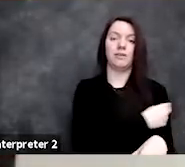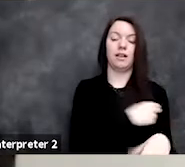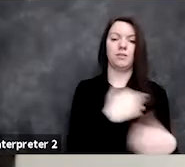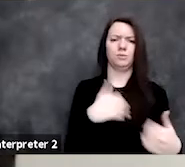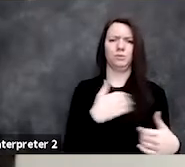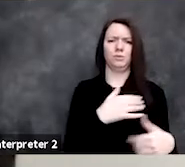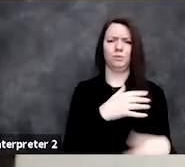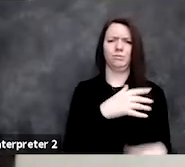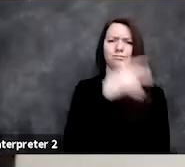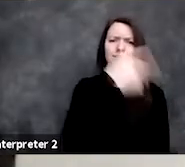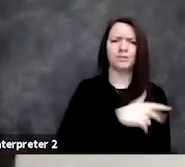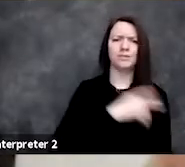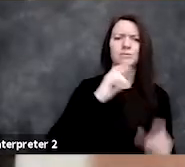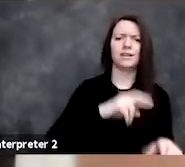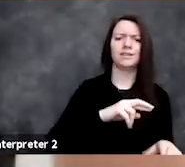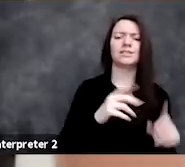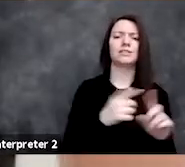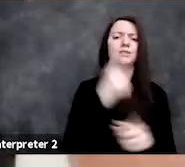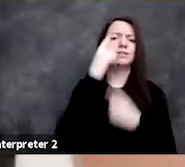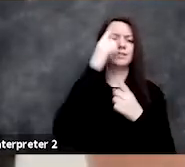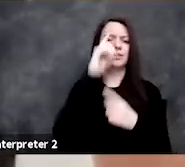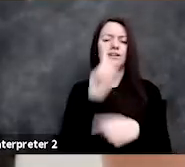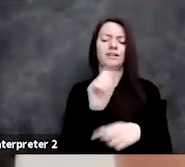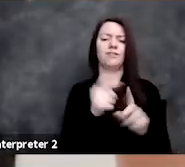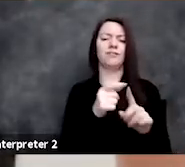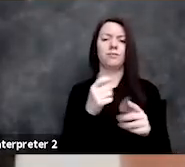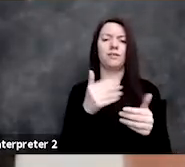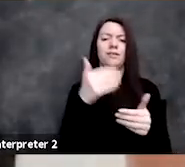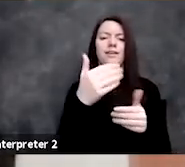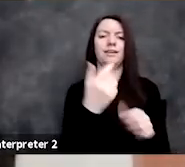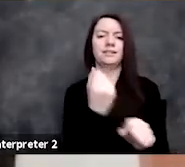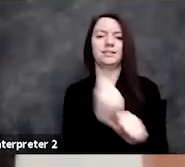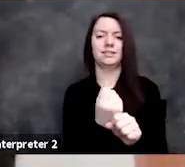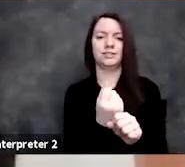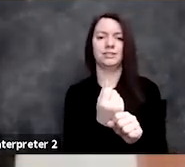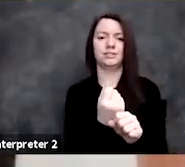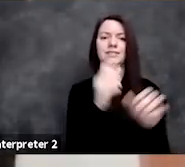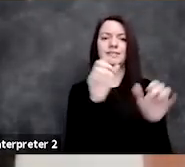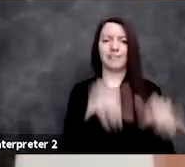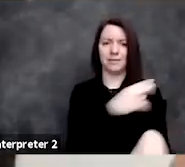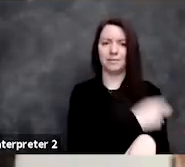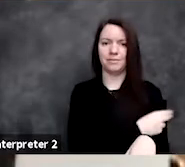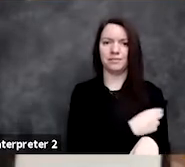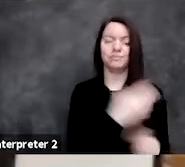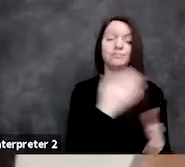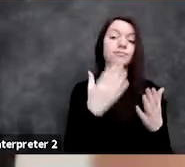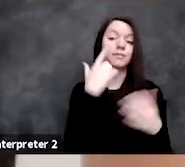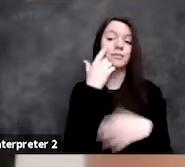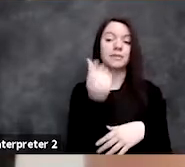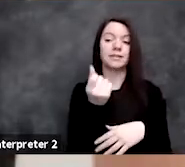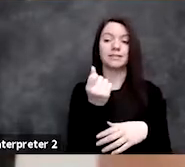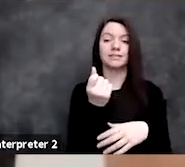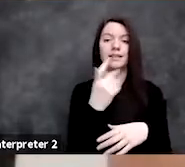on data from the next year in the same hospital, and that can be because the reimbursement model